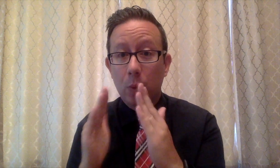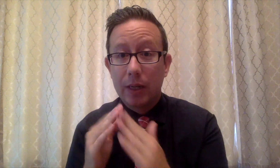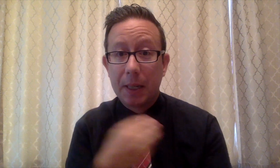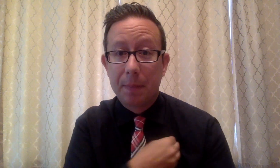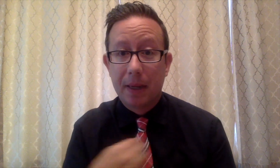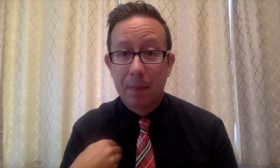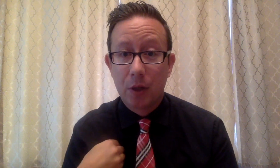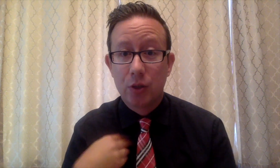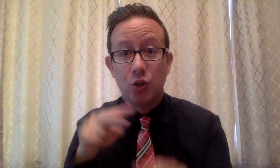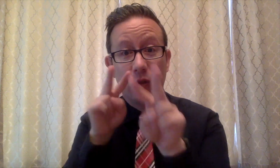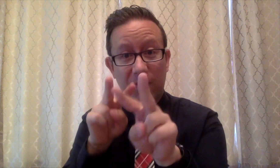and community members.